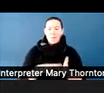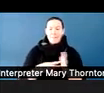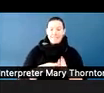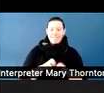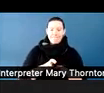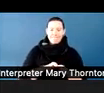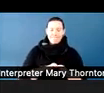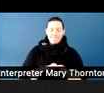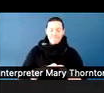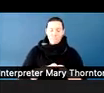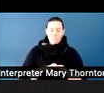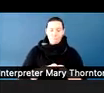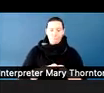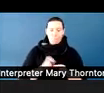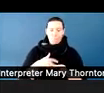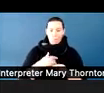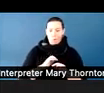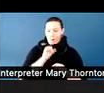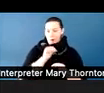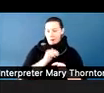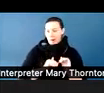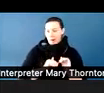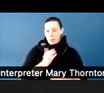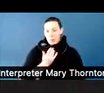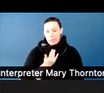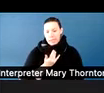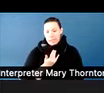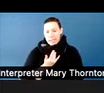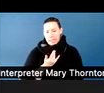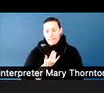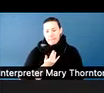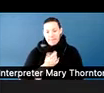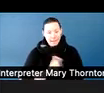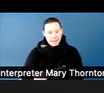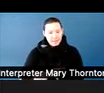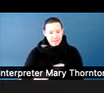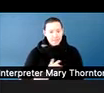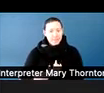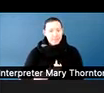for me-- amount of time, in between asking a question and getting a response.